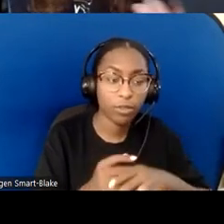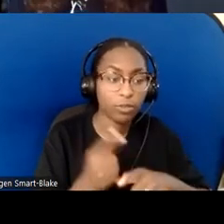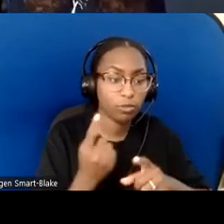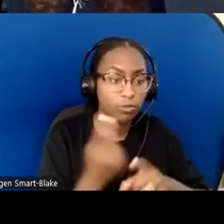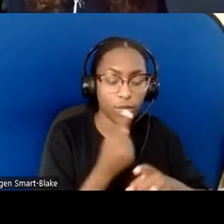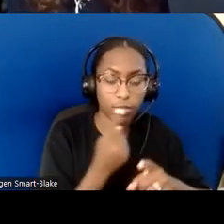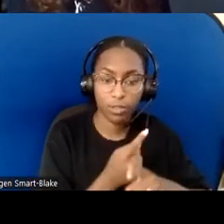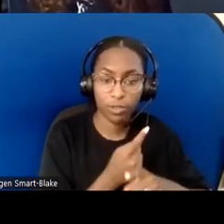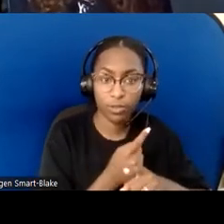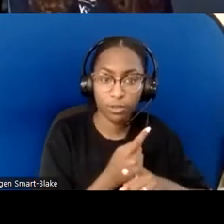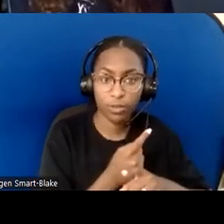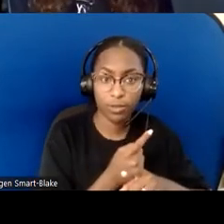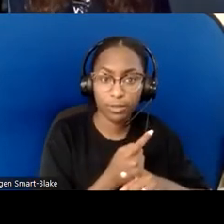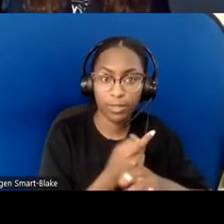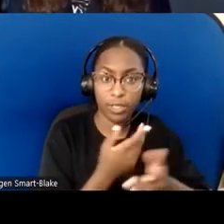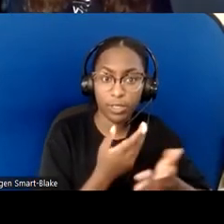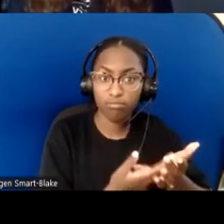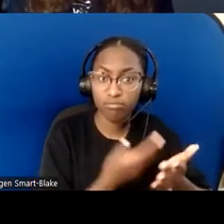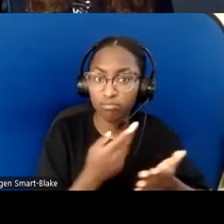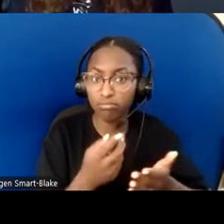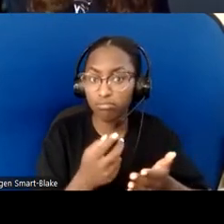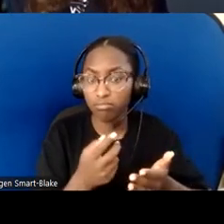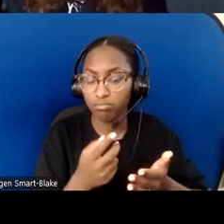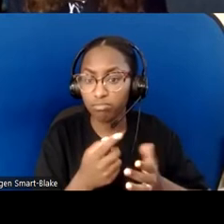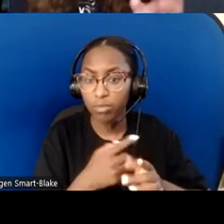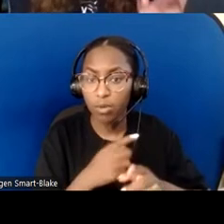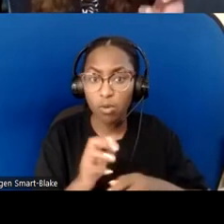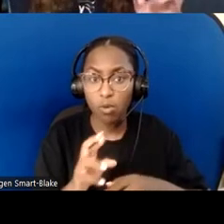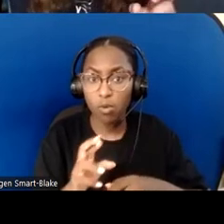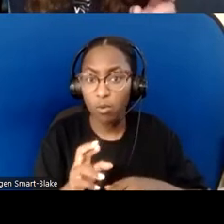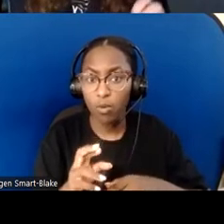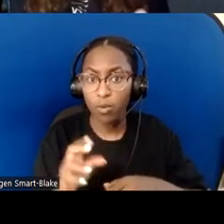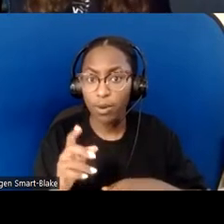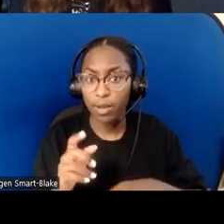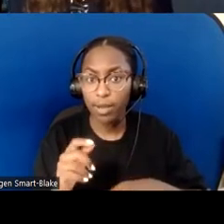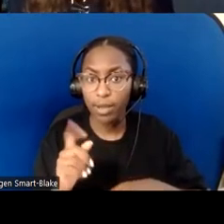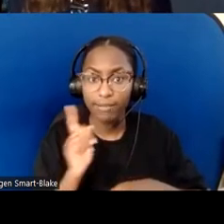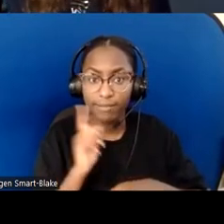who can't carry heavy things like regular plates and cups